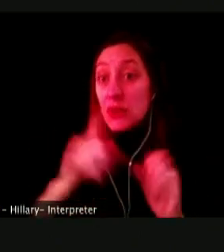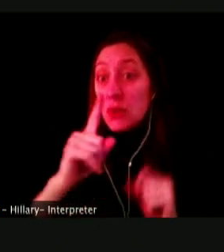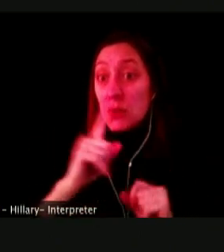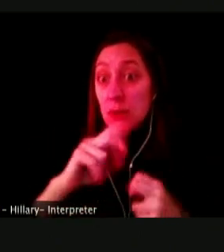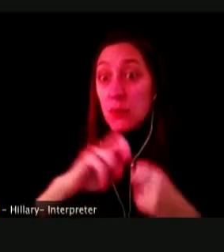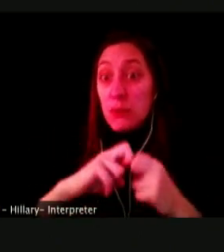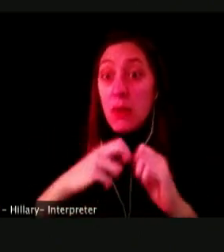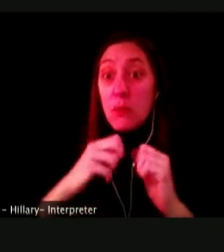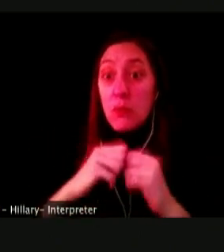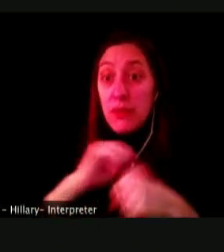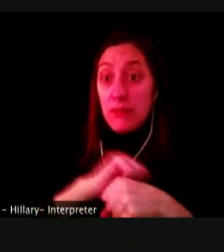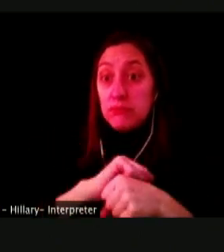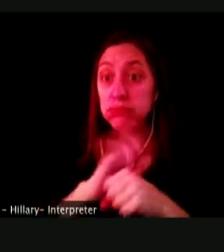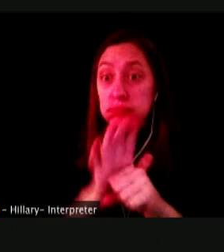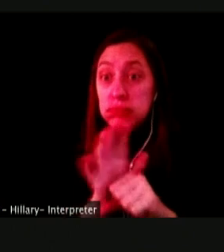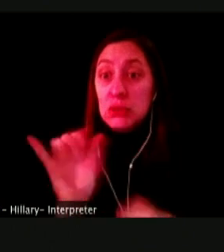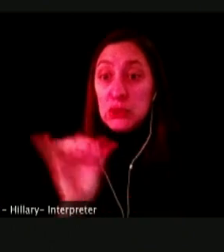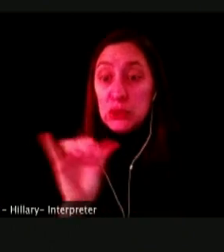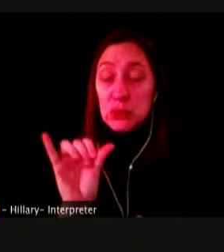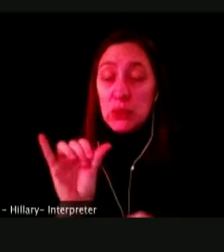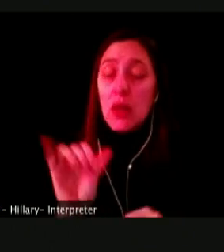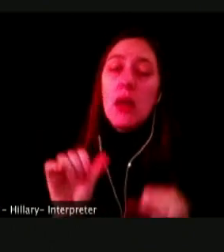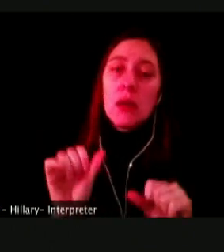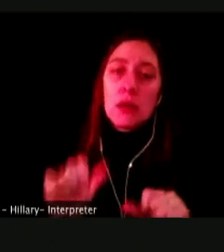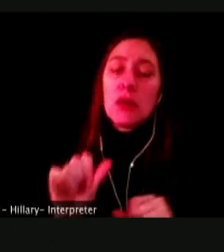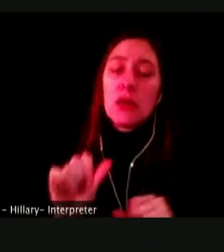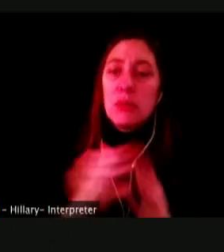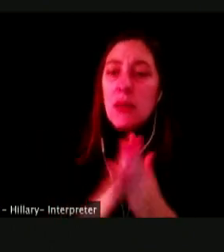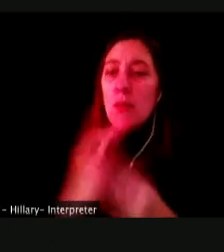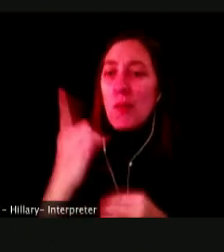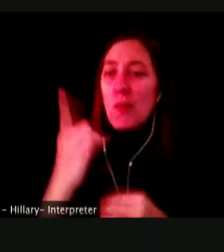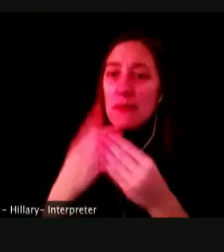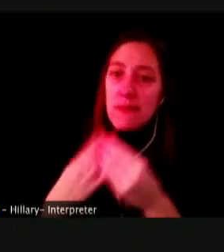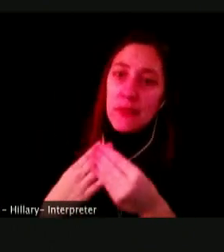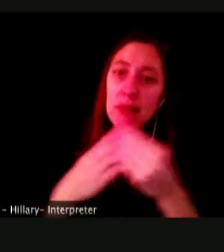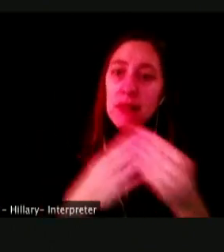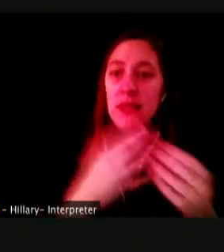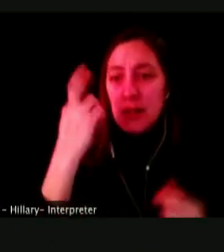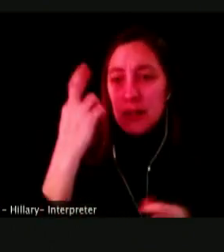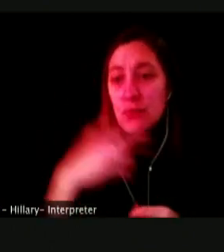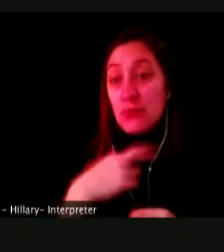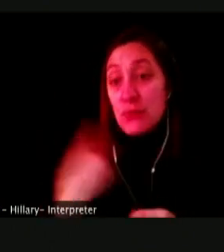BE ONE OF THE DRIVERS OF THE INCREASED DEATH IN THE VAPING.